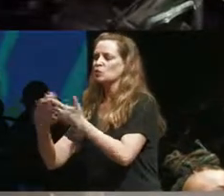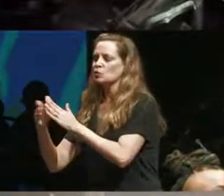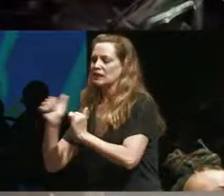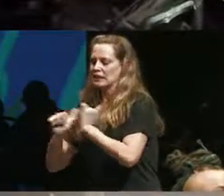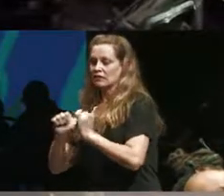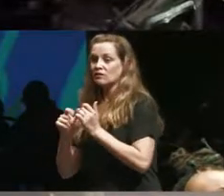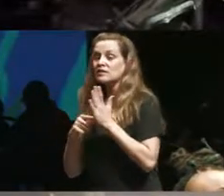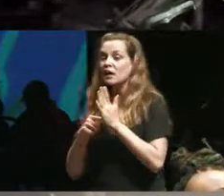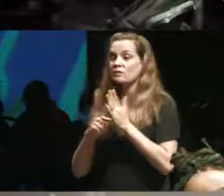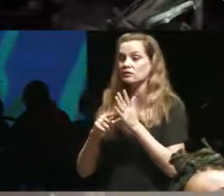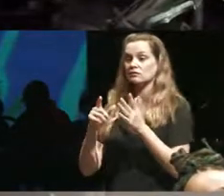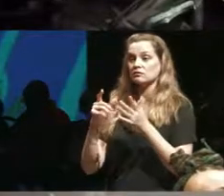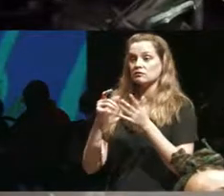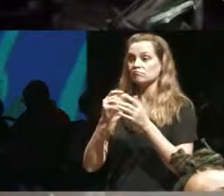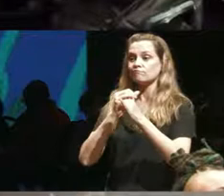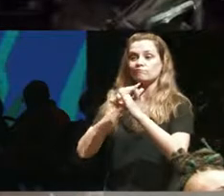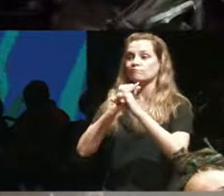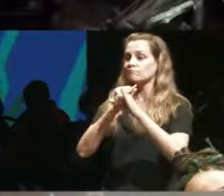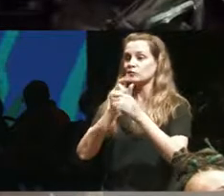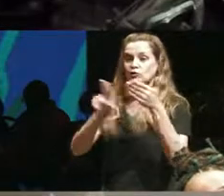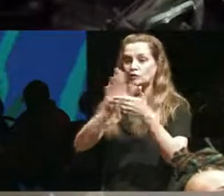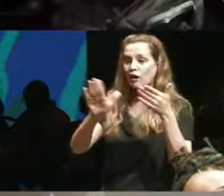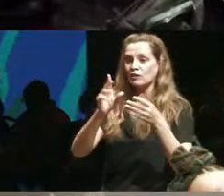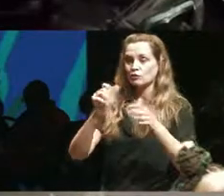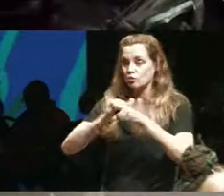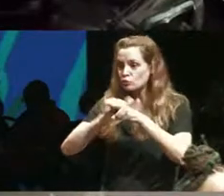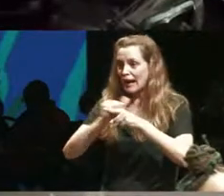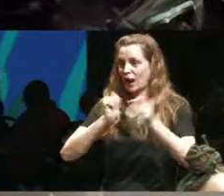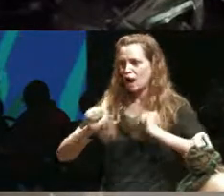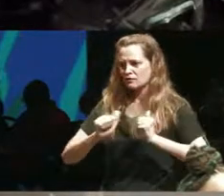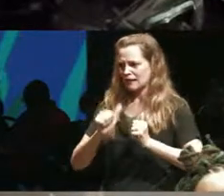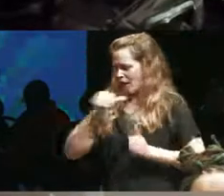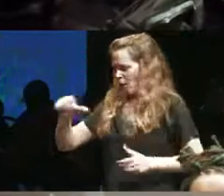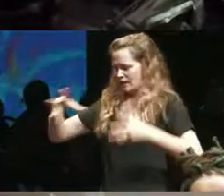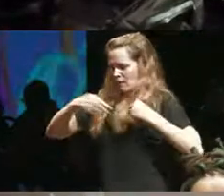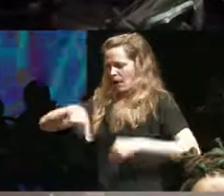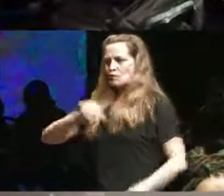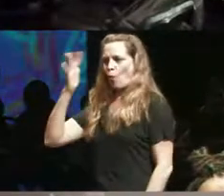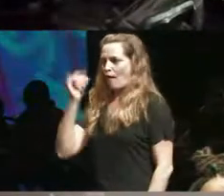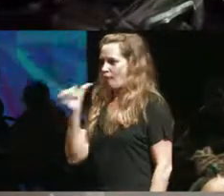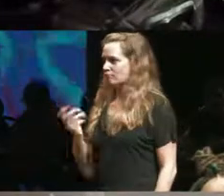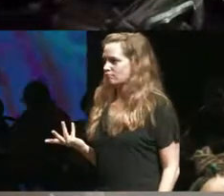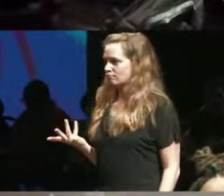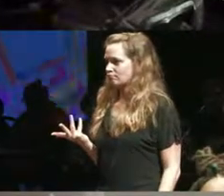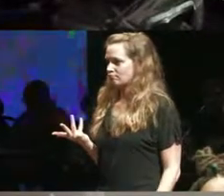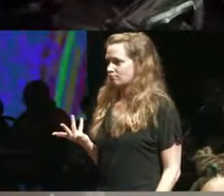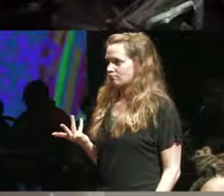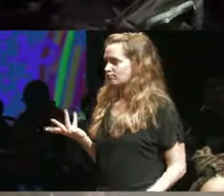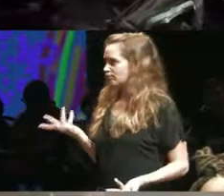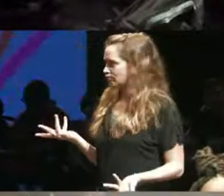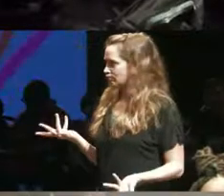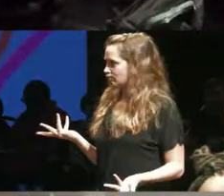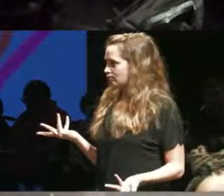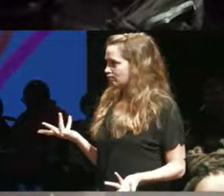why don't they accept us Justin rests his index finger on his chin because